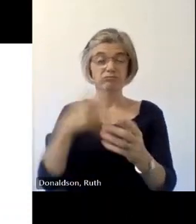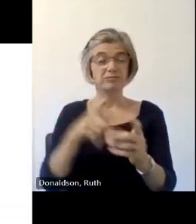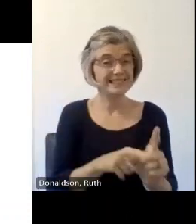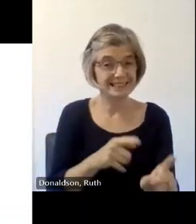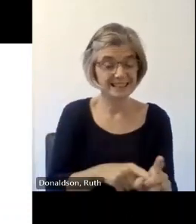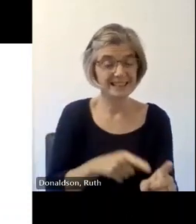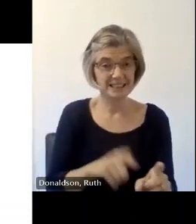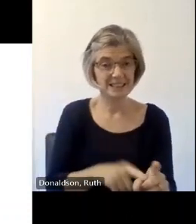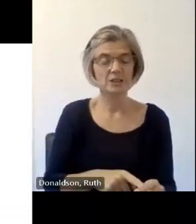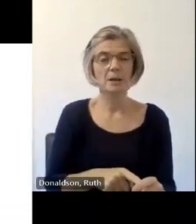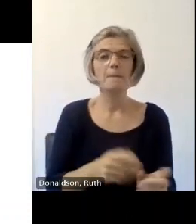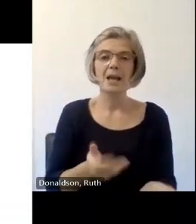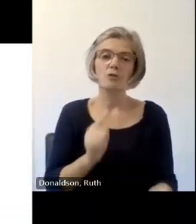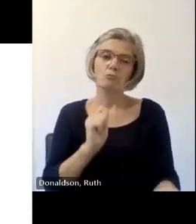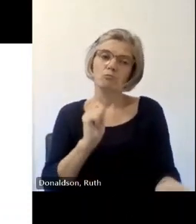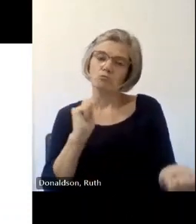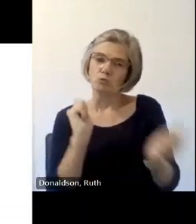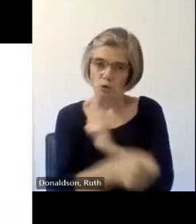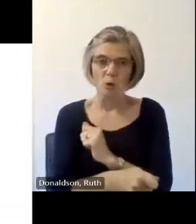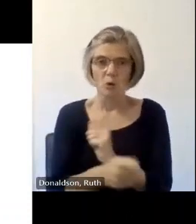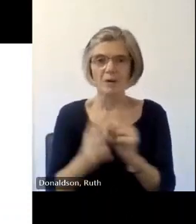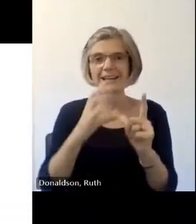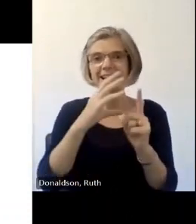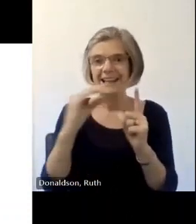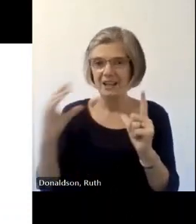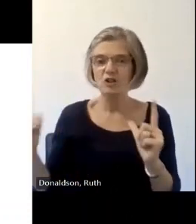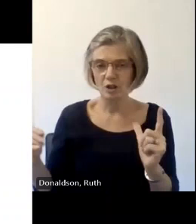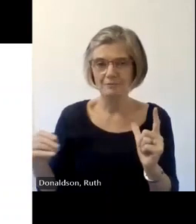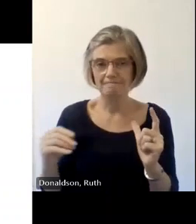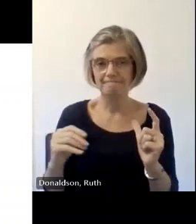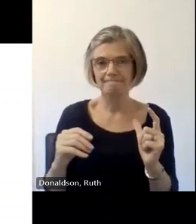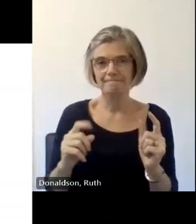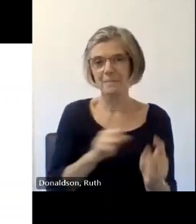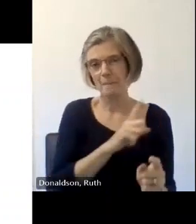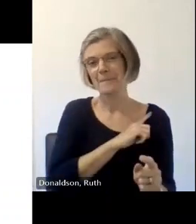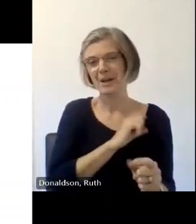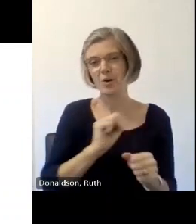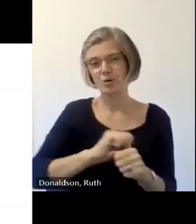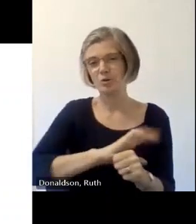is some people in this room and on teams that have been part of those conferences for many room many